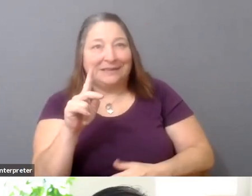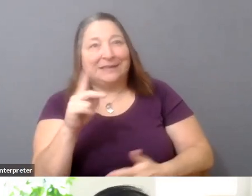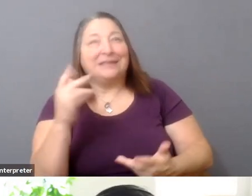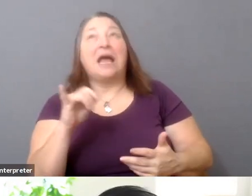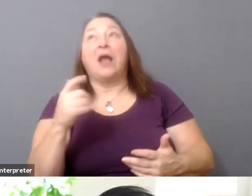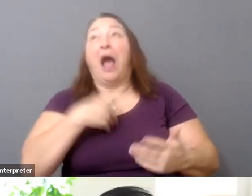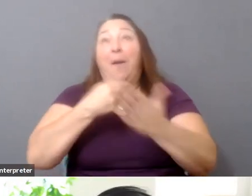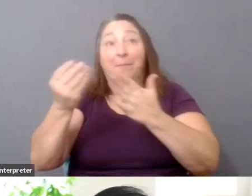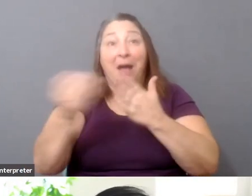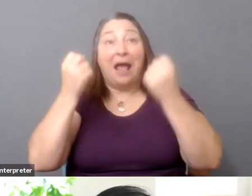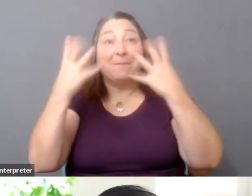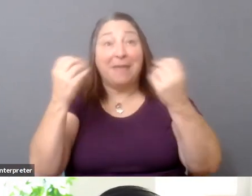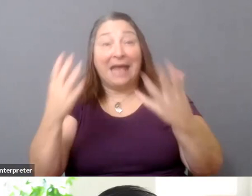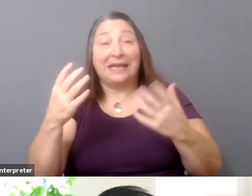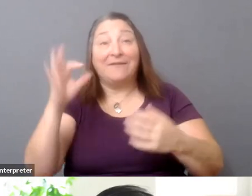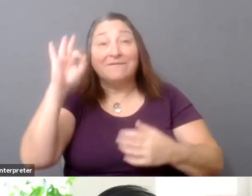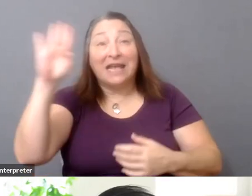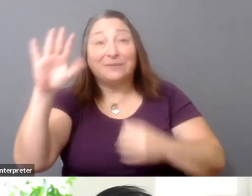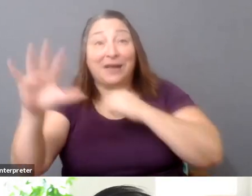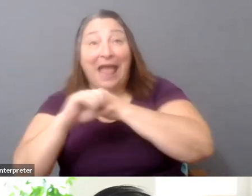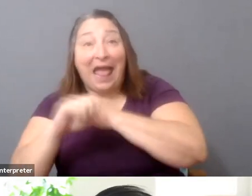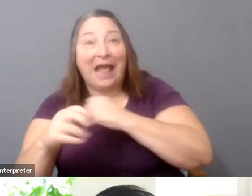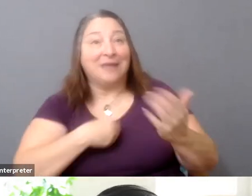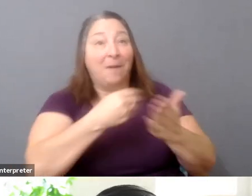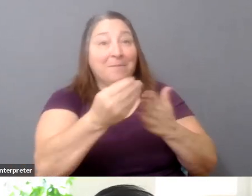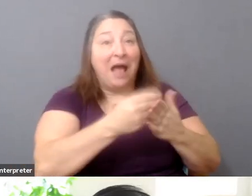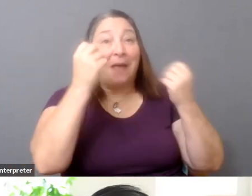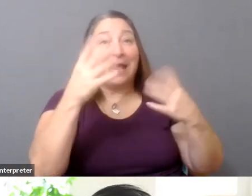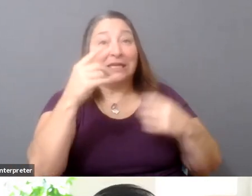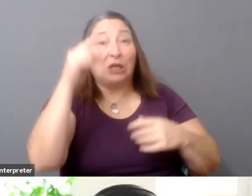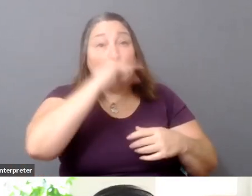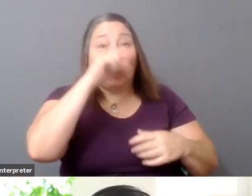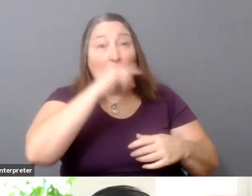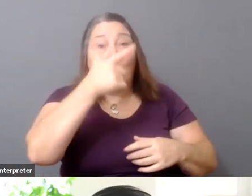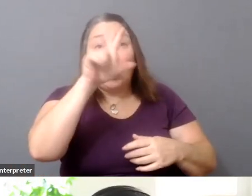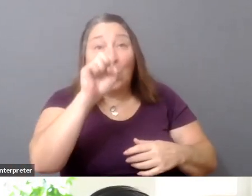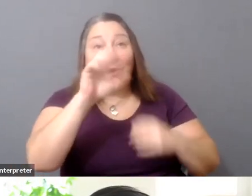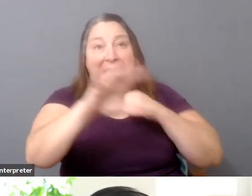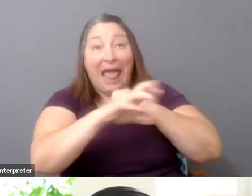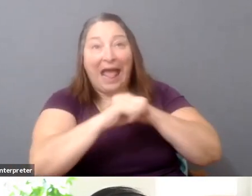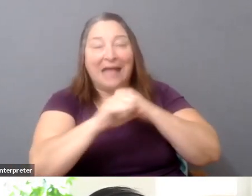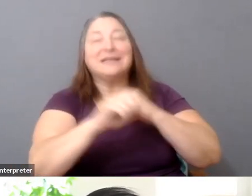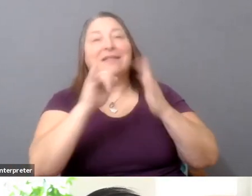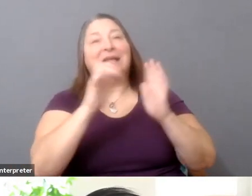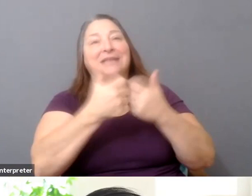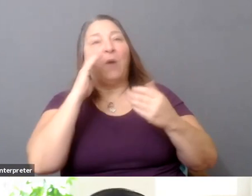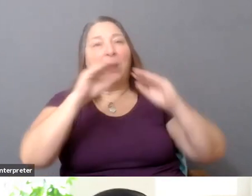buying a bunch of Google ads, and trying to find distribution for your product or service through that way, and that's the most expensive route you could go.